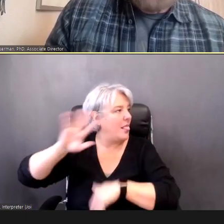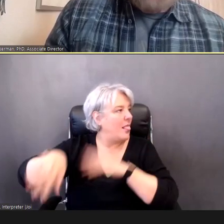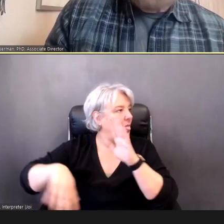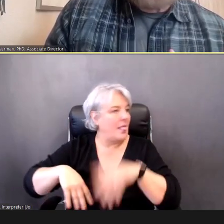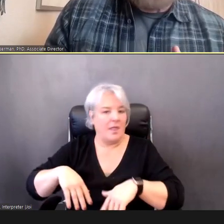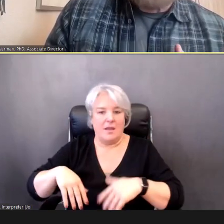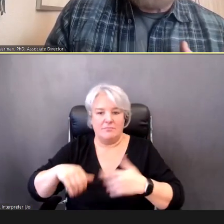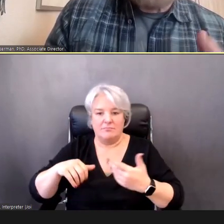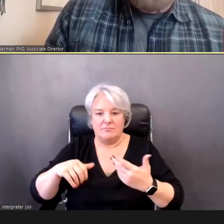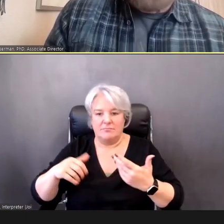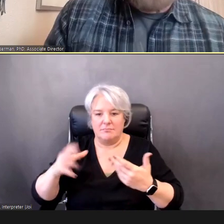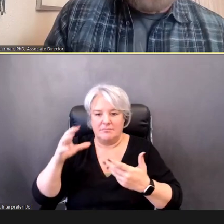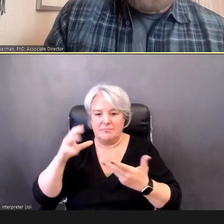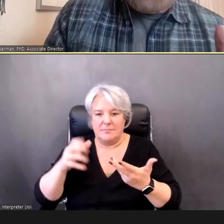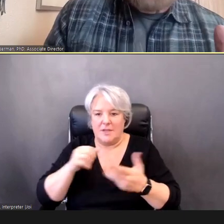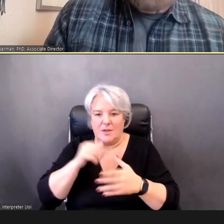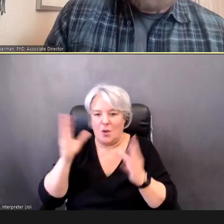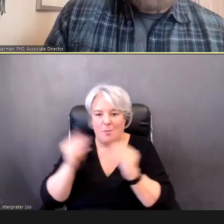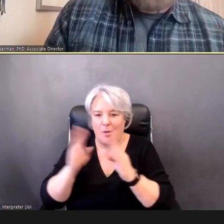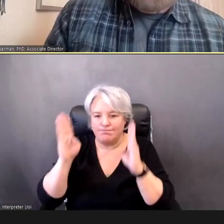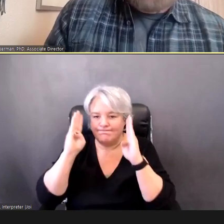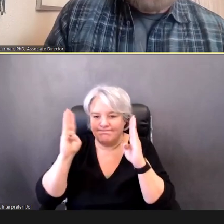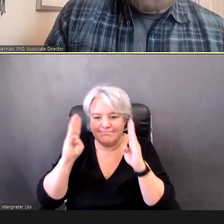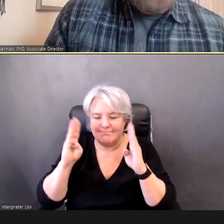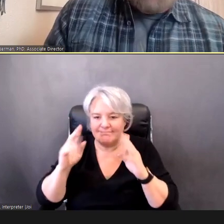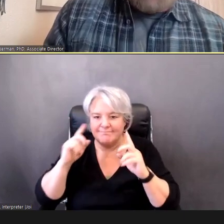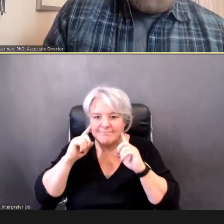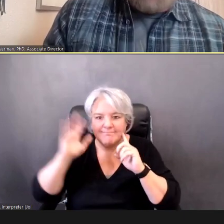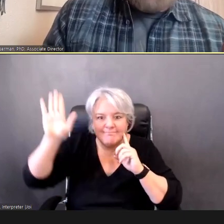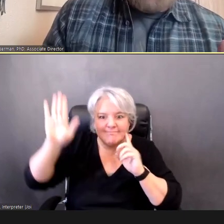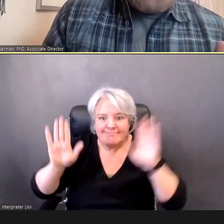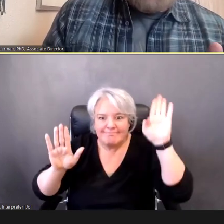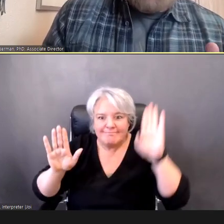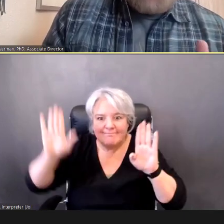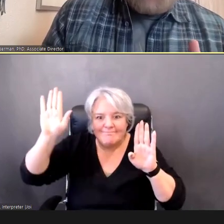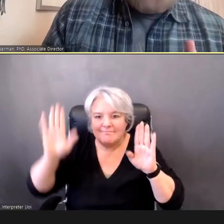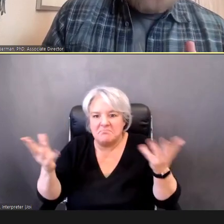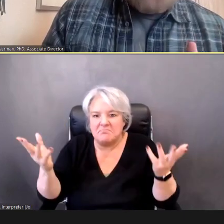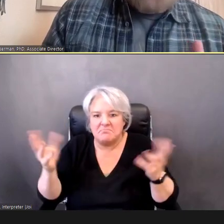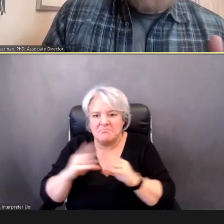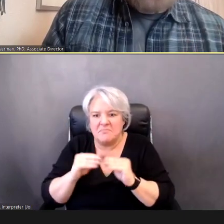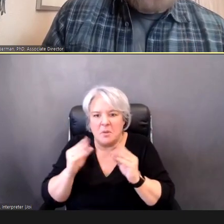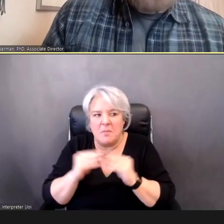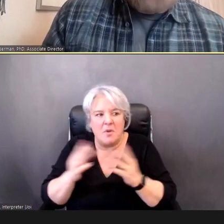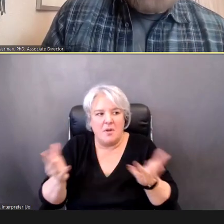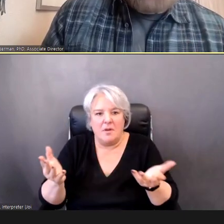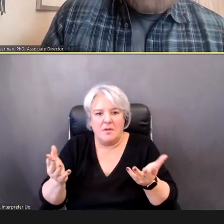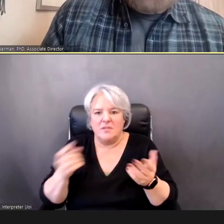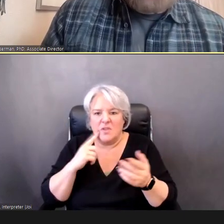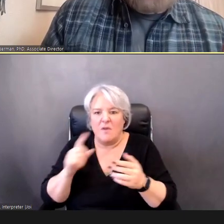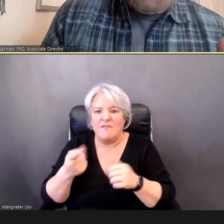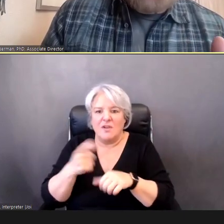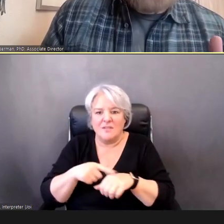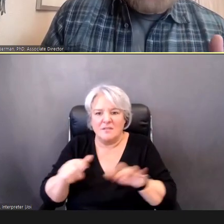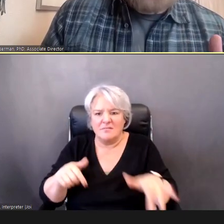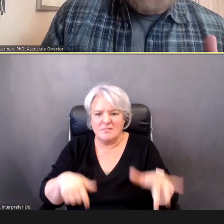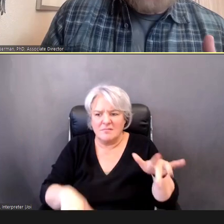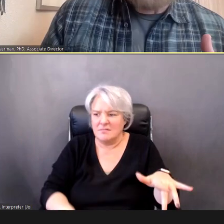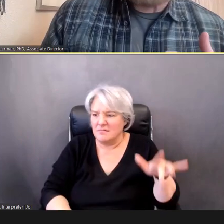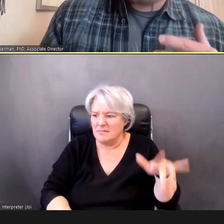engaged in this screening, and -- and say after the first couple of pitches, they just seem to have kind of --